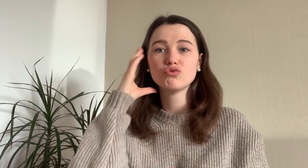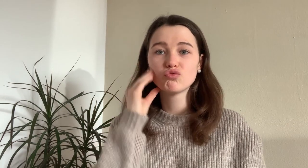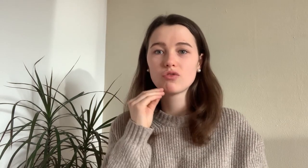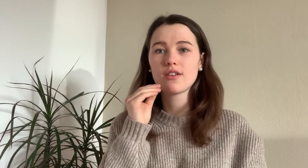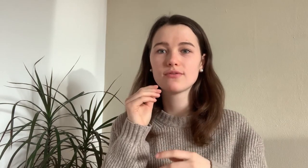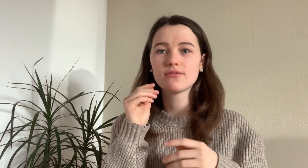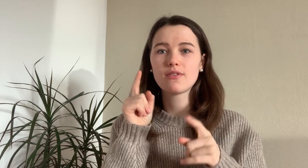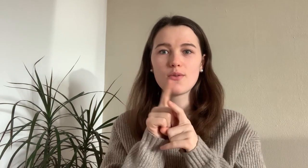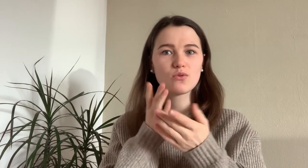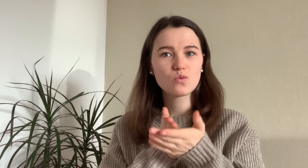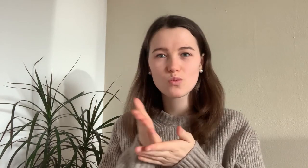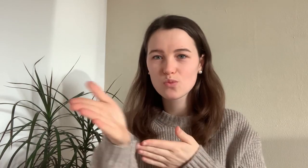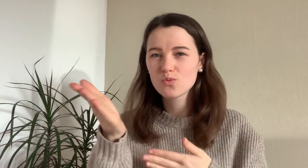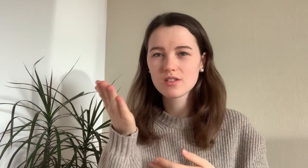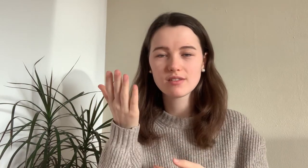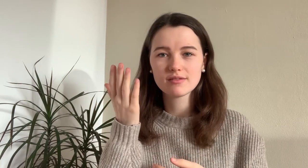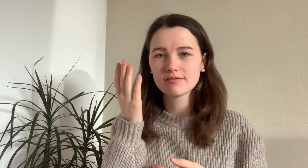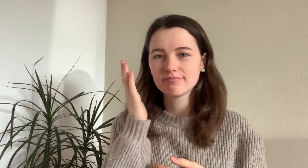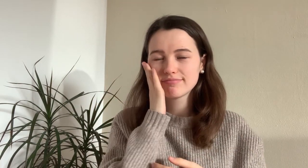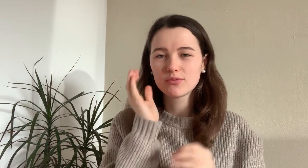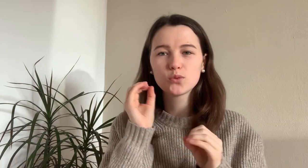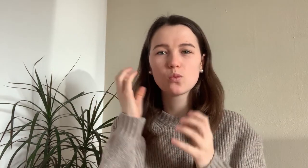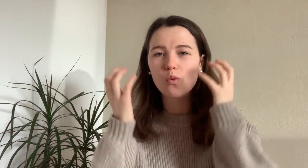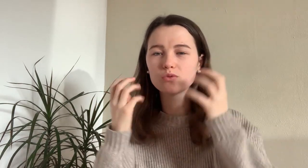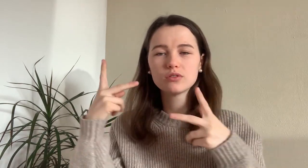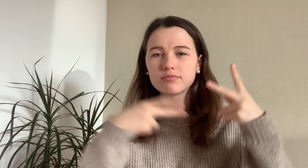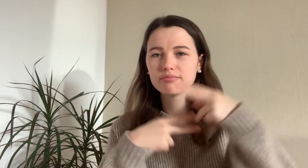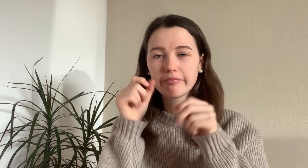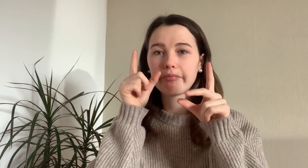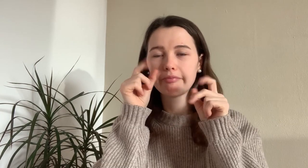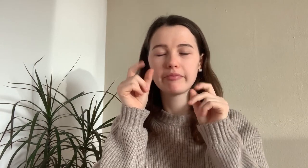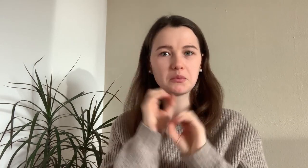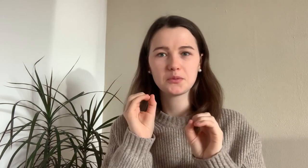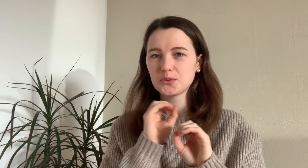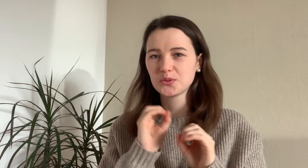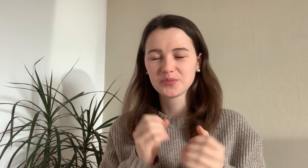I can sleep through the night without any noises disturbing me and waking me up constantly.